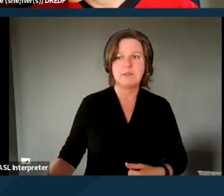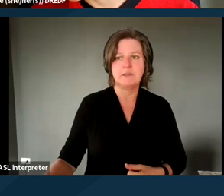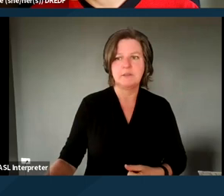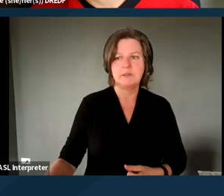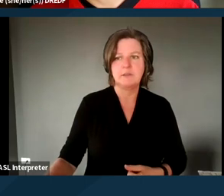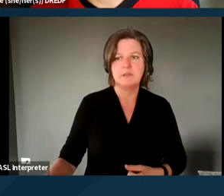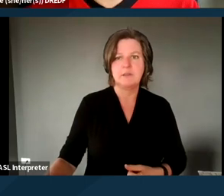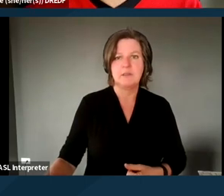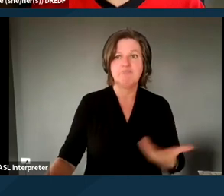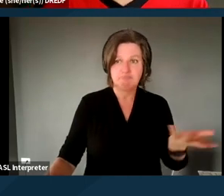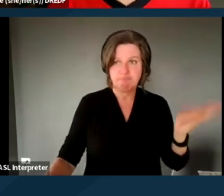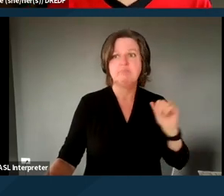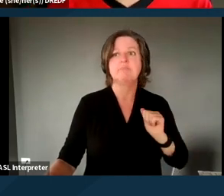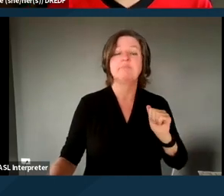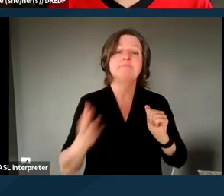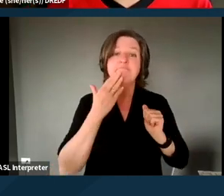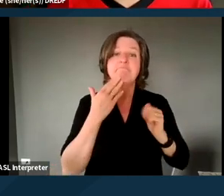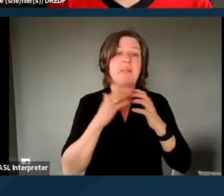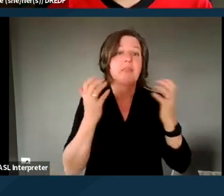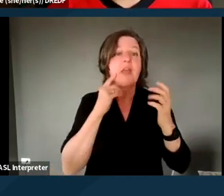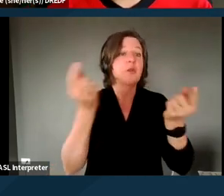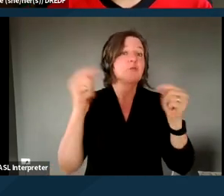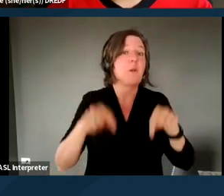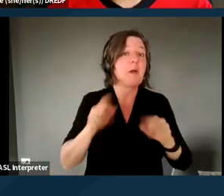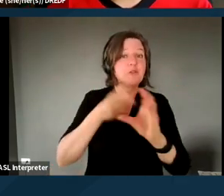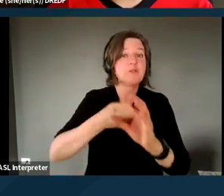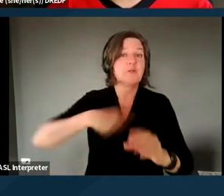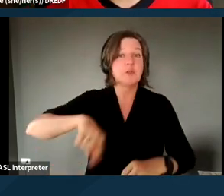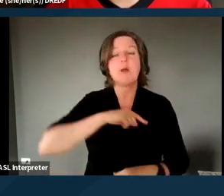yeah, thank you so much for joining us. Erin, anything?